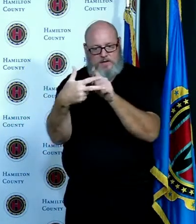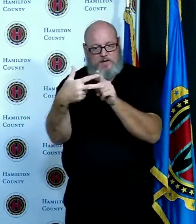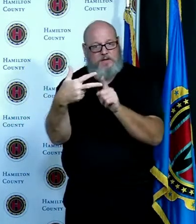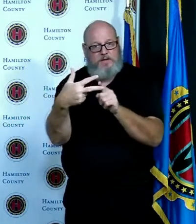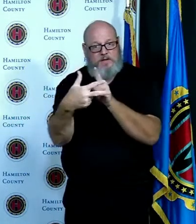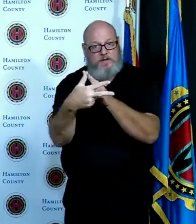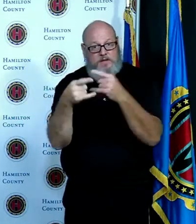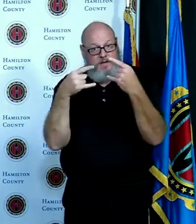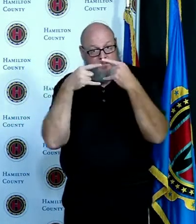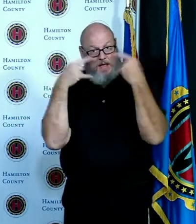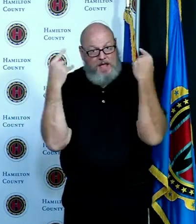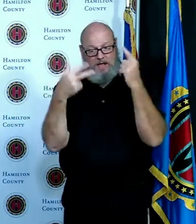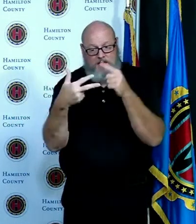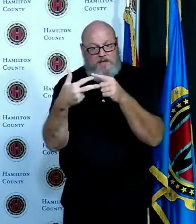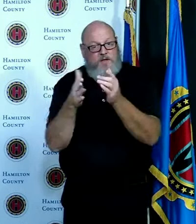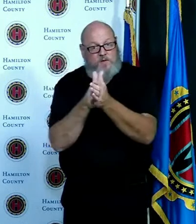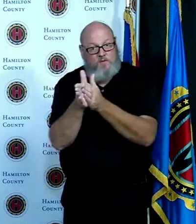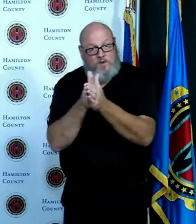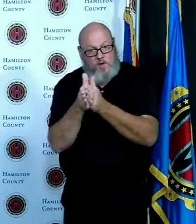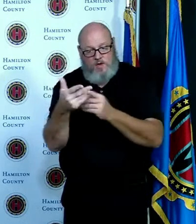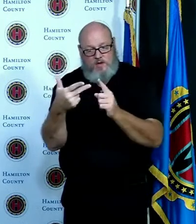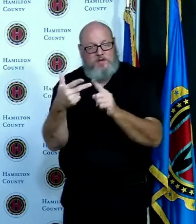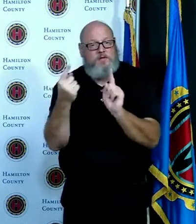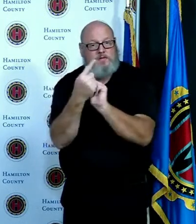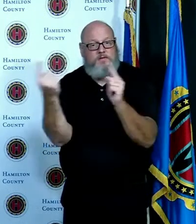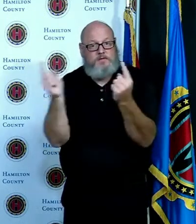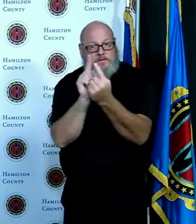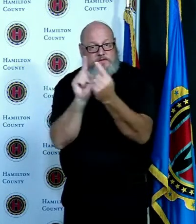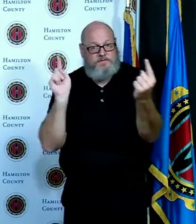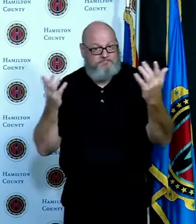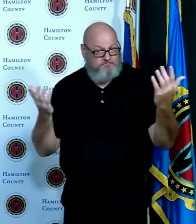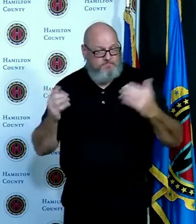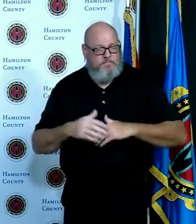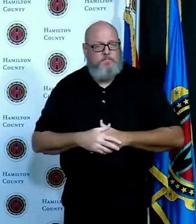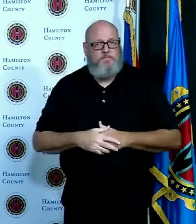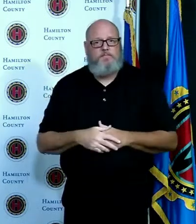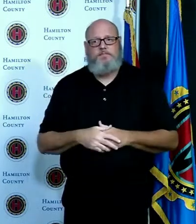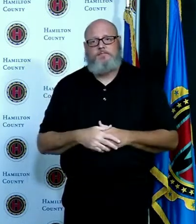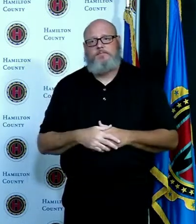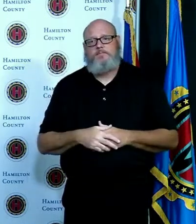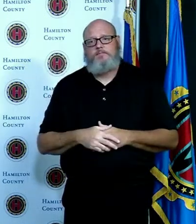we have a choice do we want to continue down this path of seeing more cases more hospitalizations